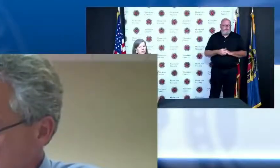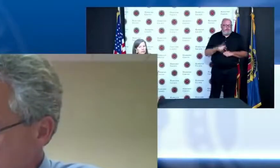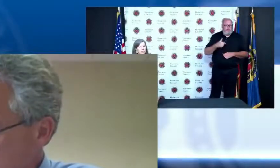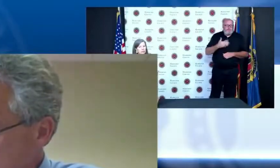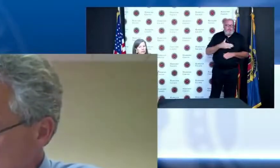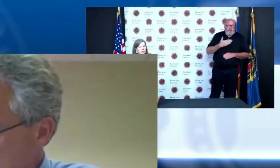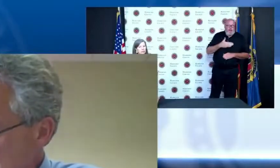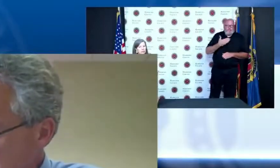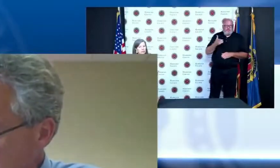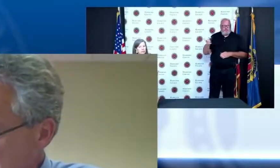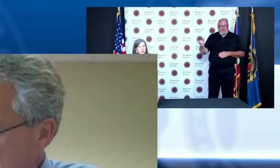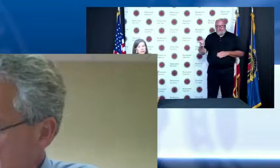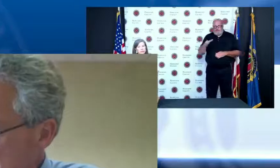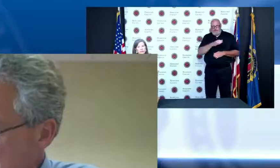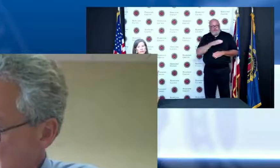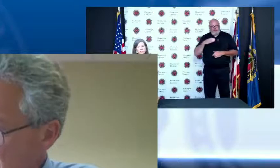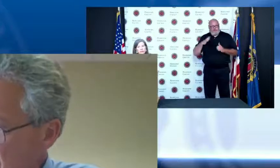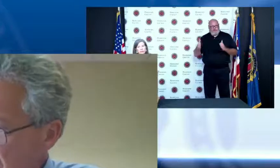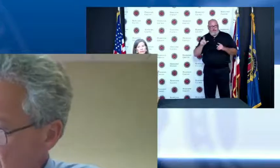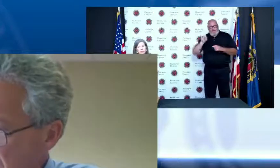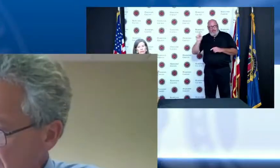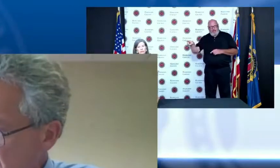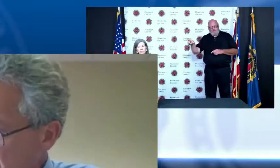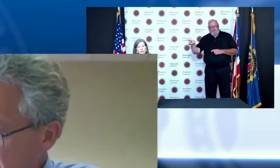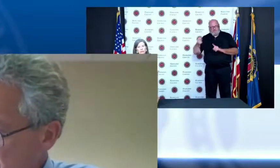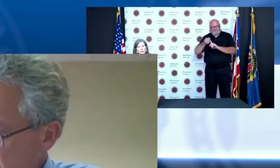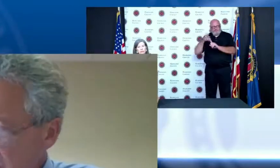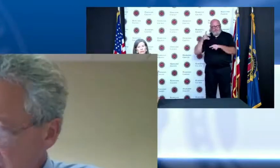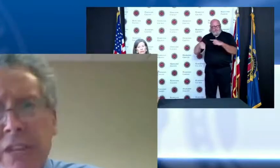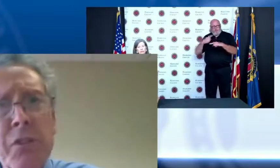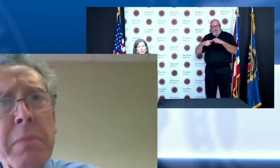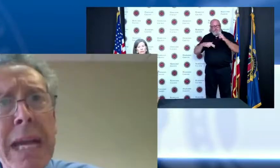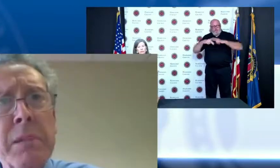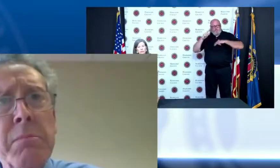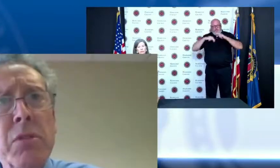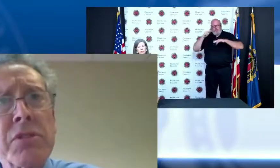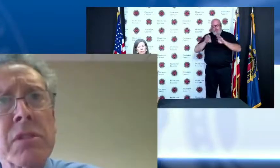and and you've explained a little bit about the building reopening June 2nd you're back in person